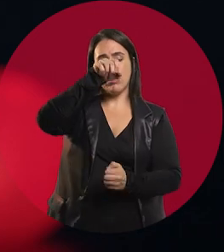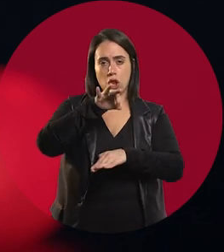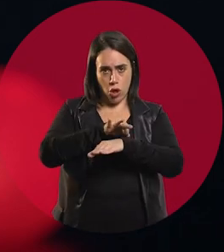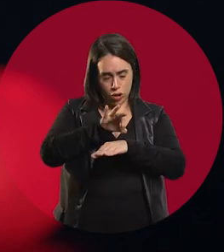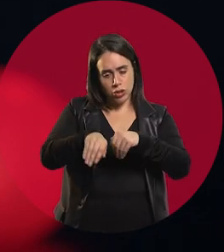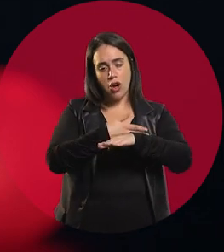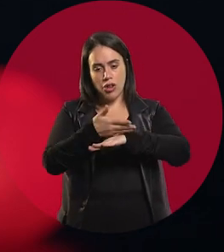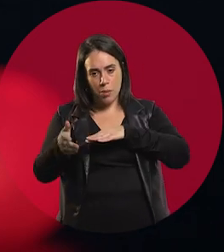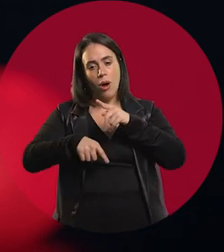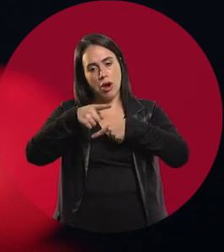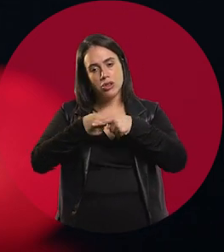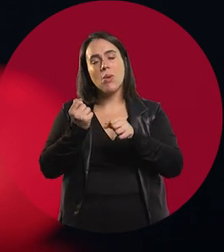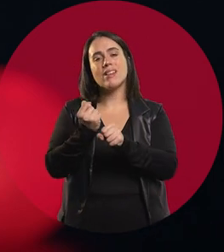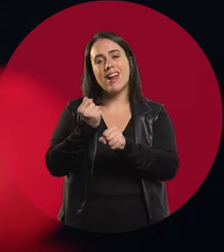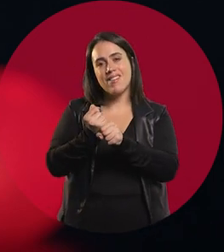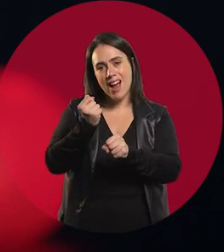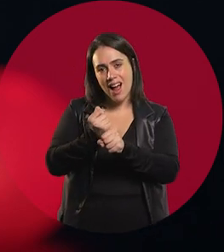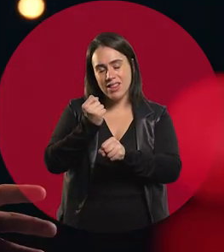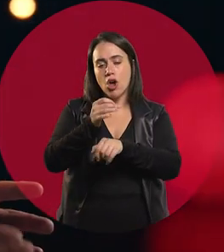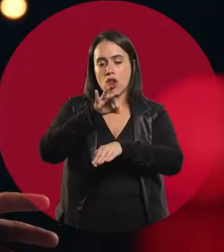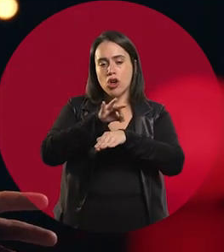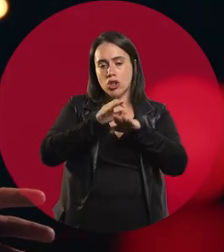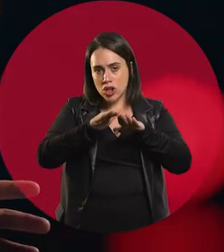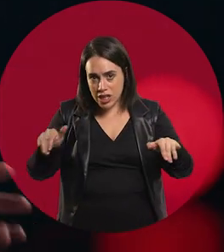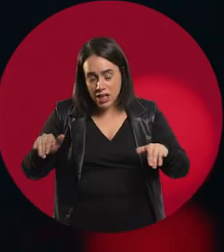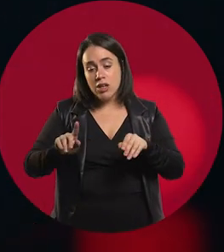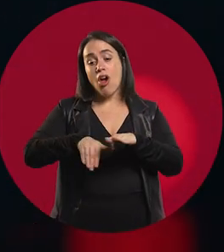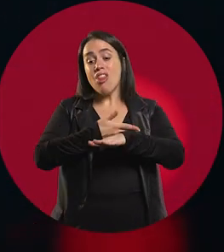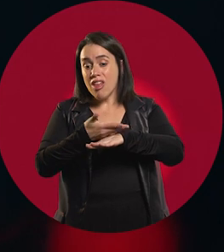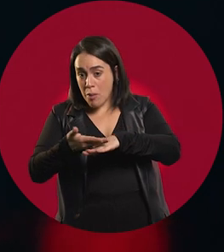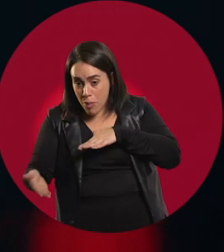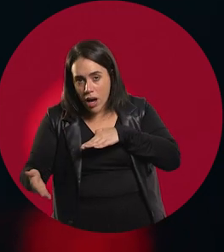and as a pediatrician, I was a pediatric resident and at one point I decided to become a teacher,